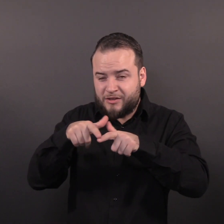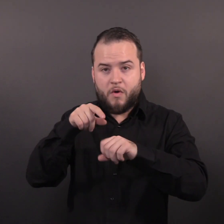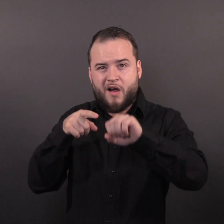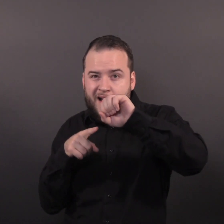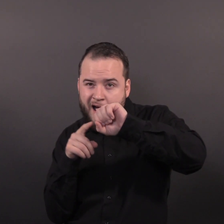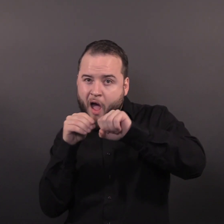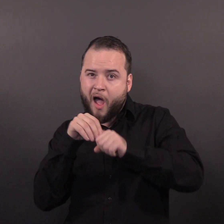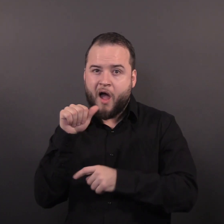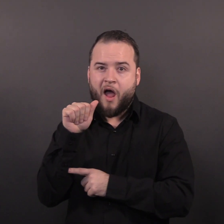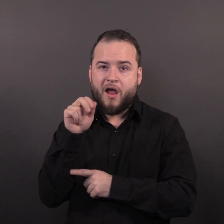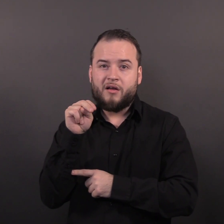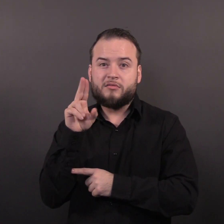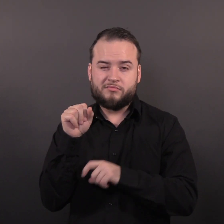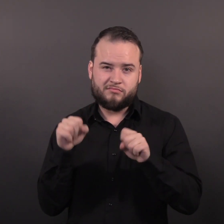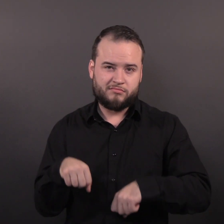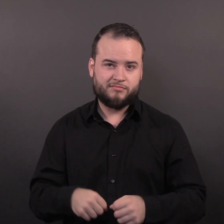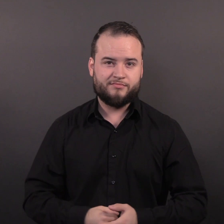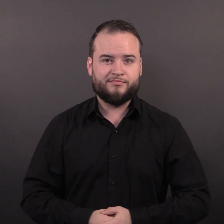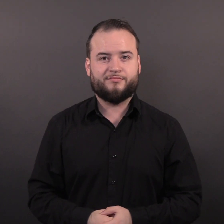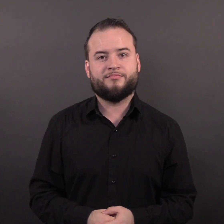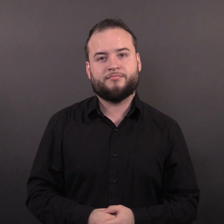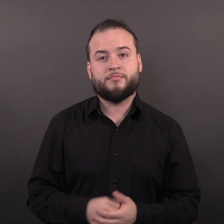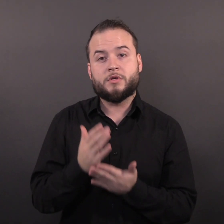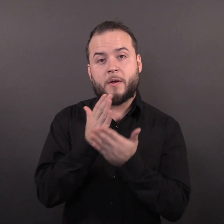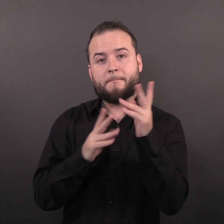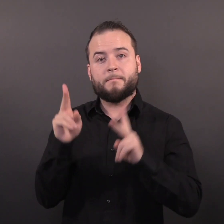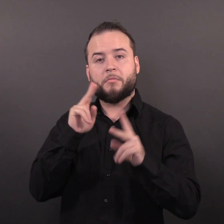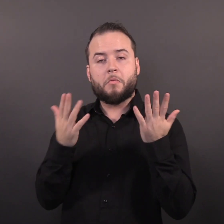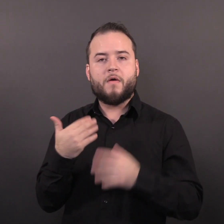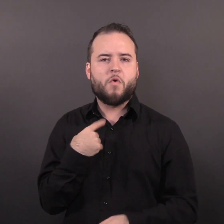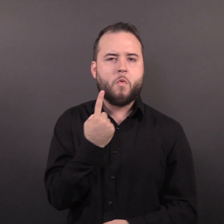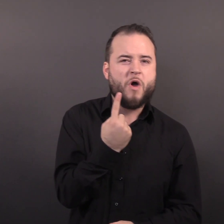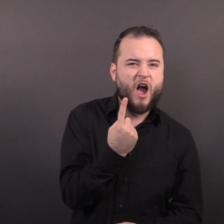Some people will have one or two lesions, while others can have several thousand.